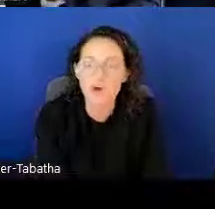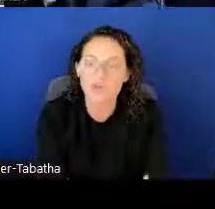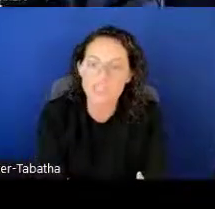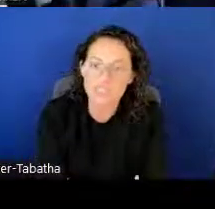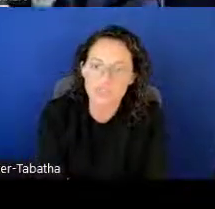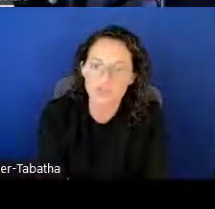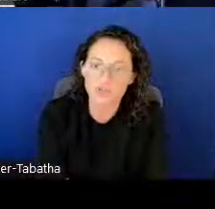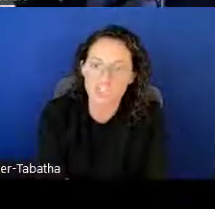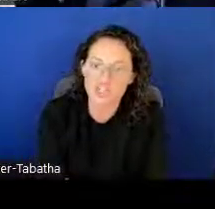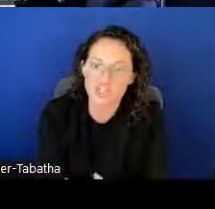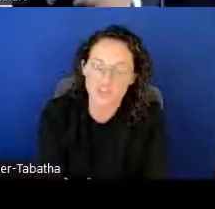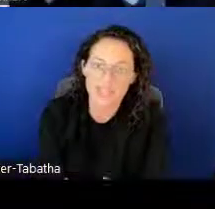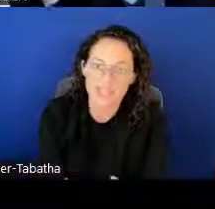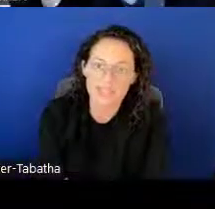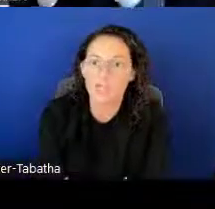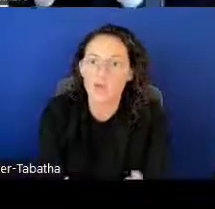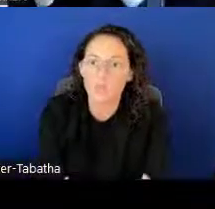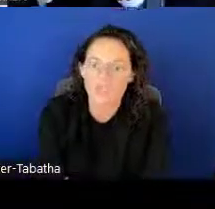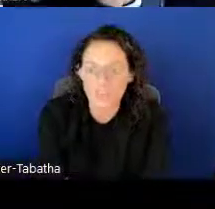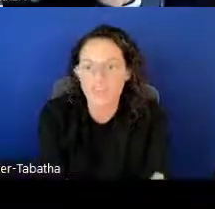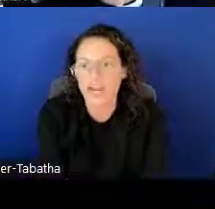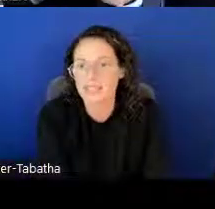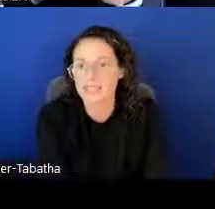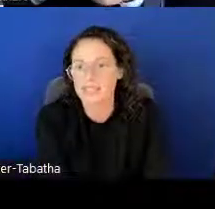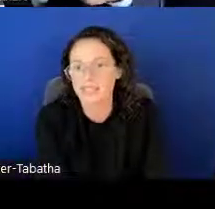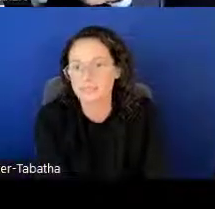on the specific research that is within that IC.